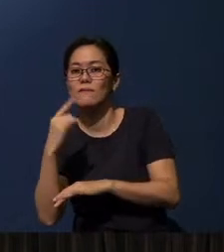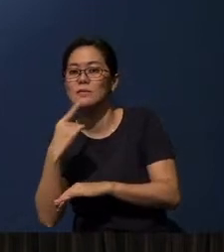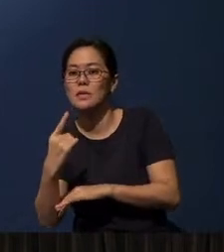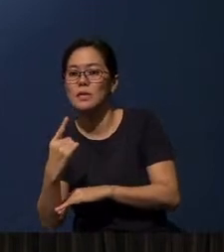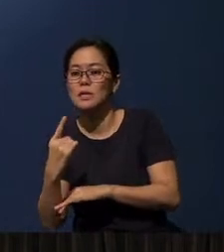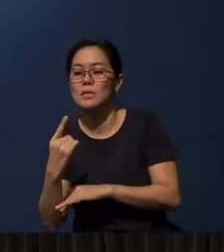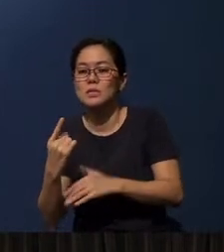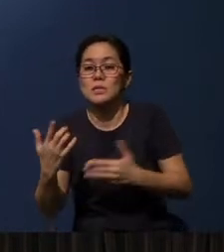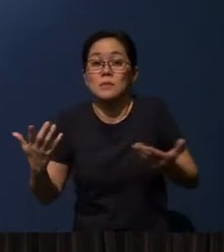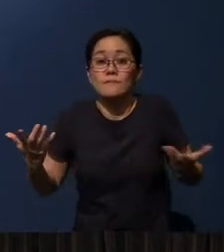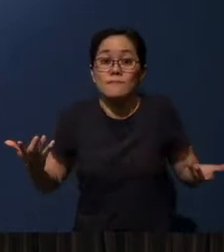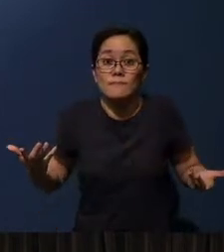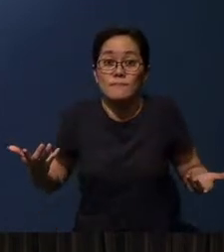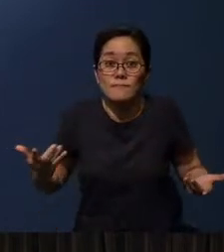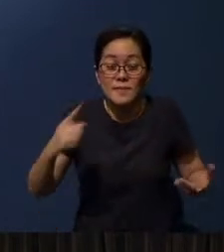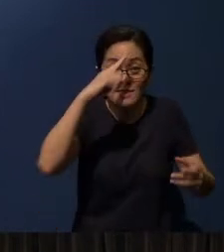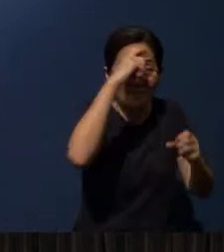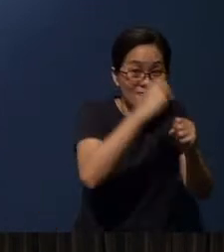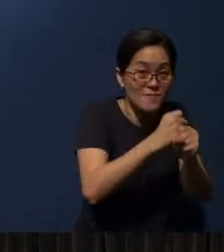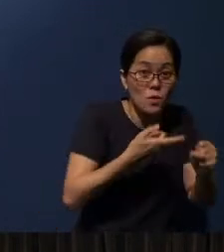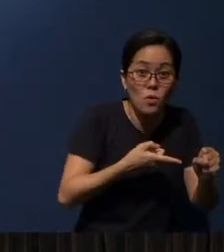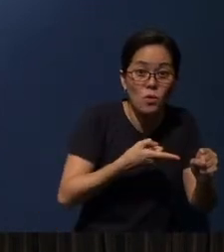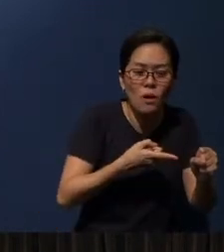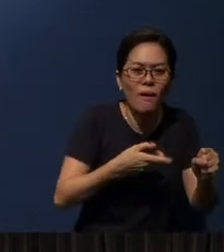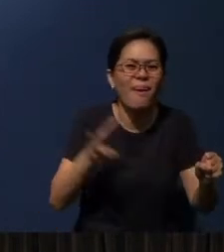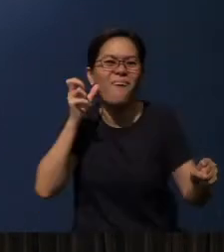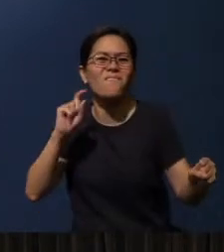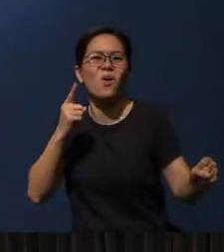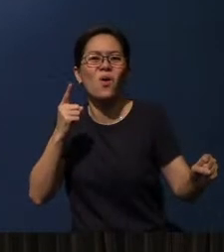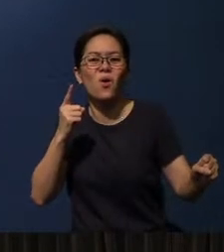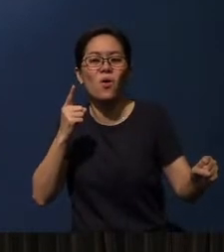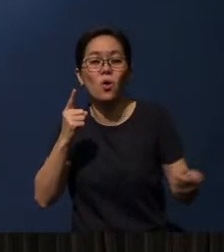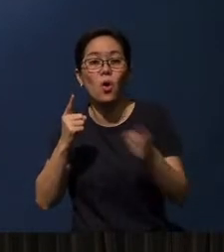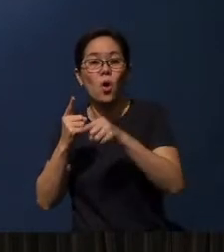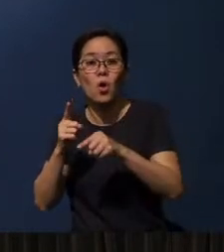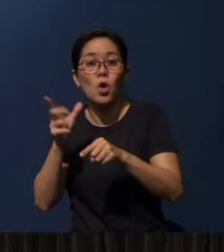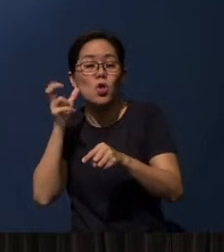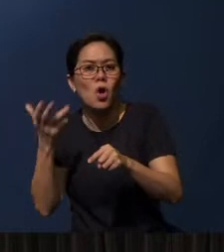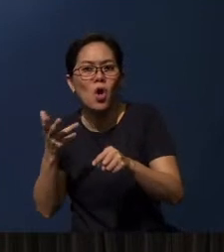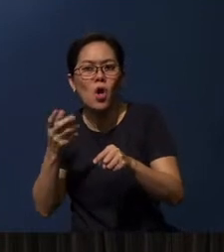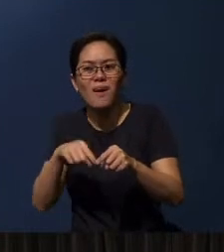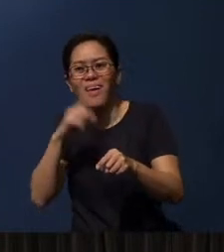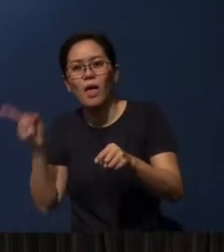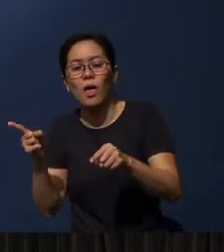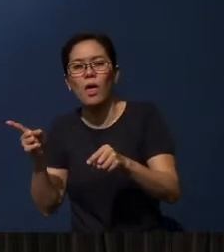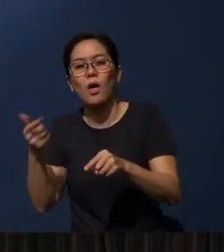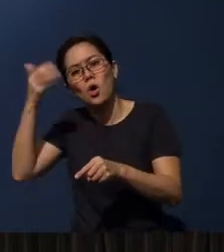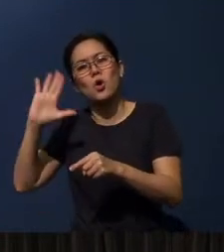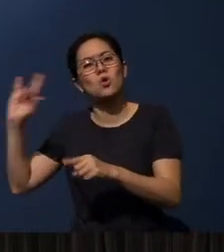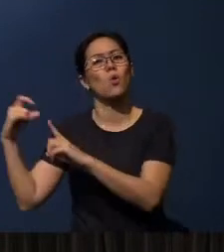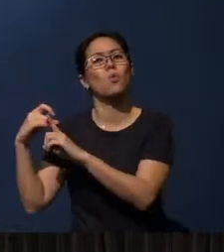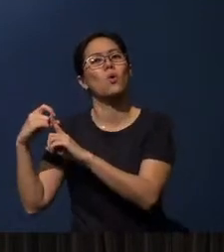“So then faith comes by hearing, and hearing by the Word of God.”